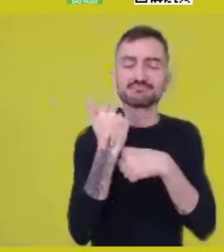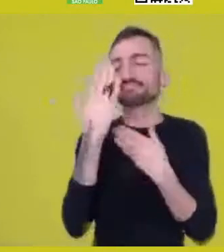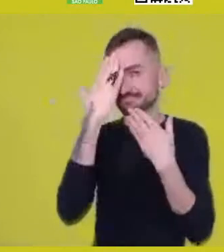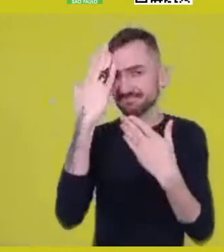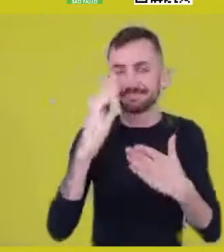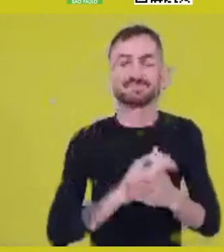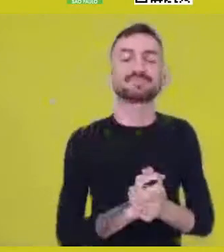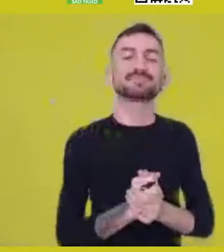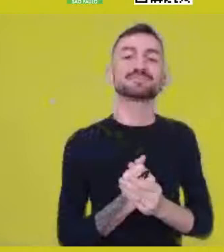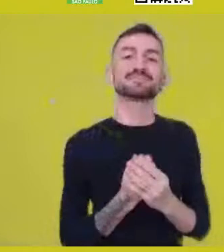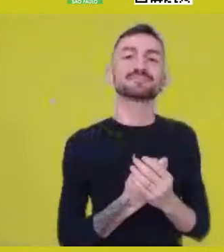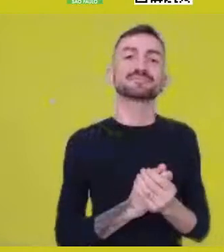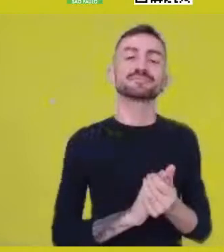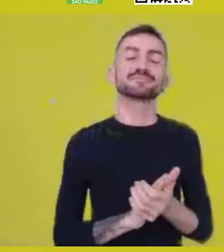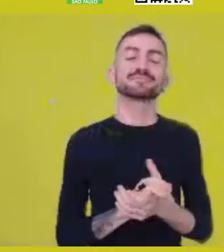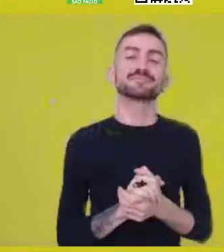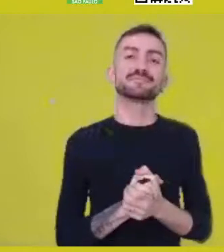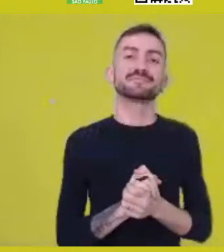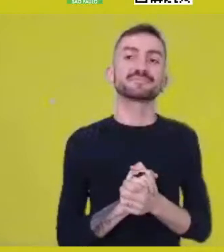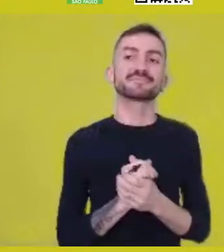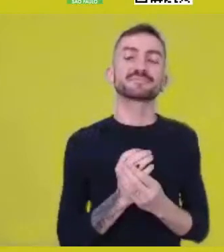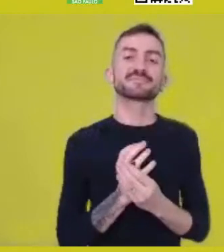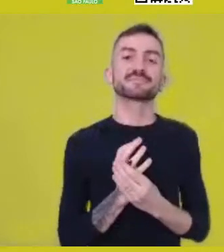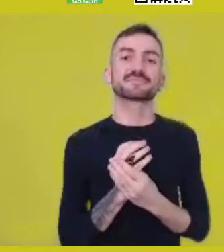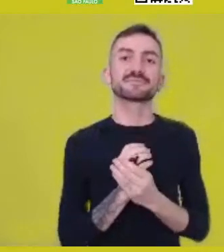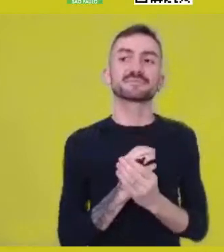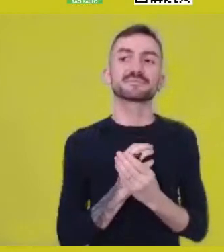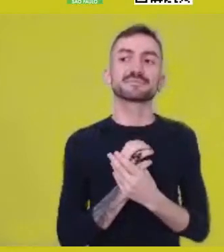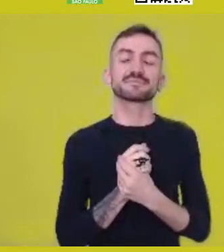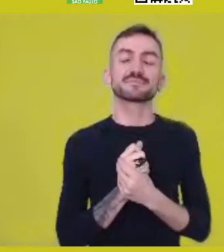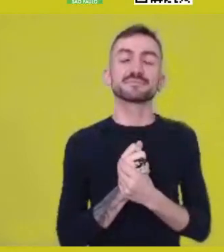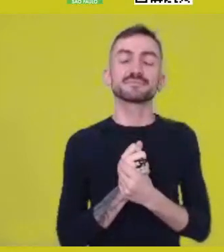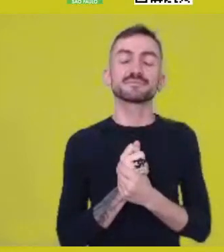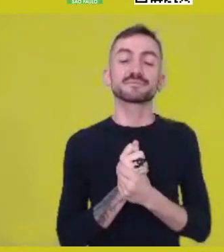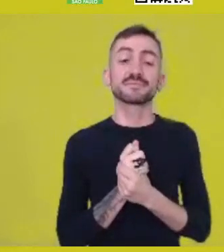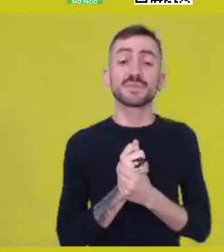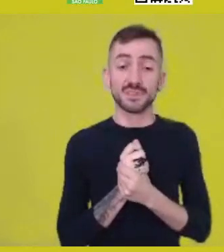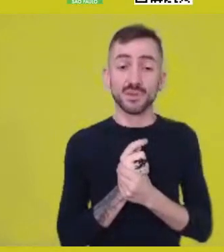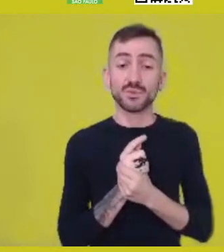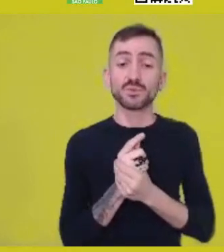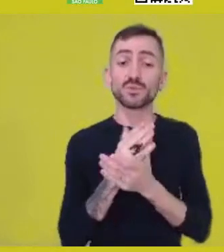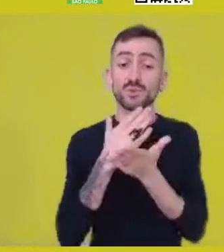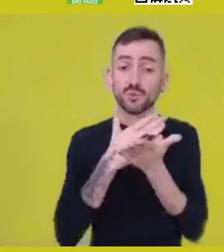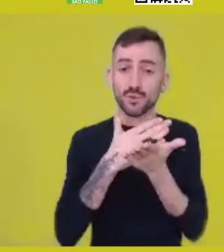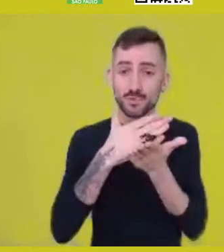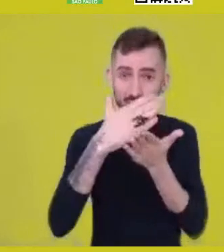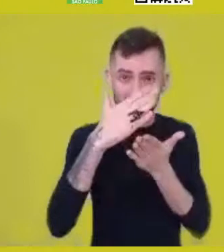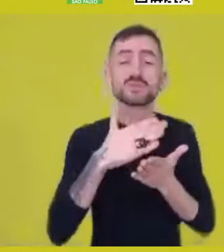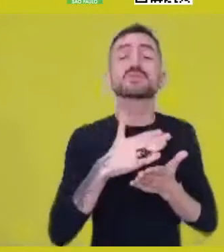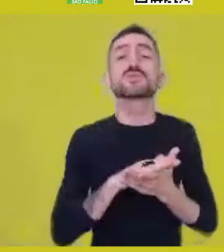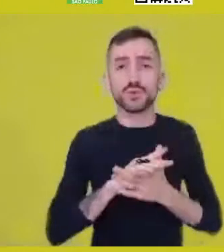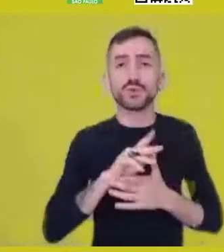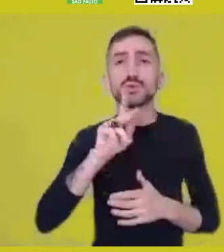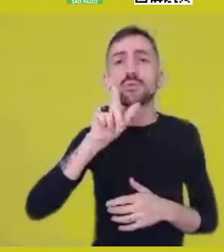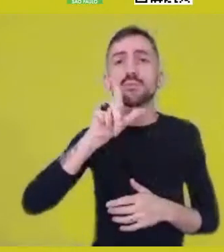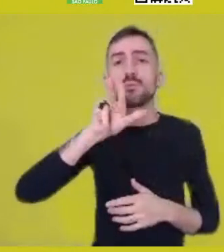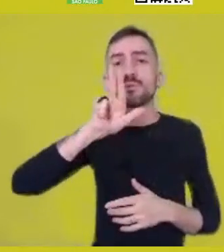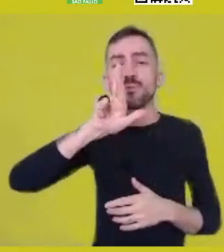What I call pluriontology, deep down, is the recognition